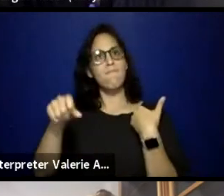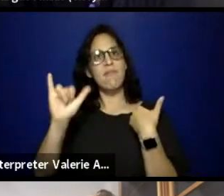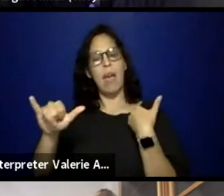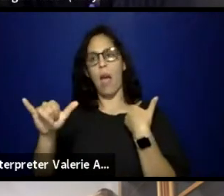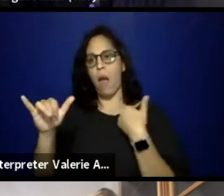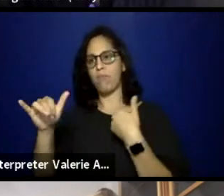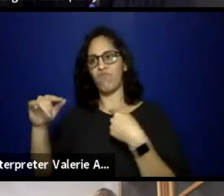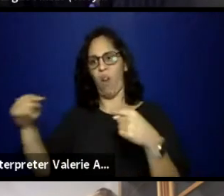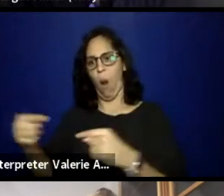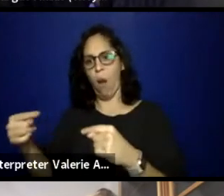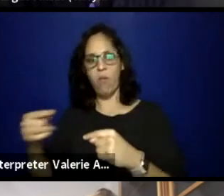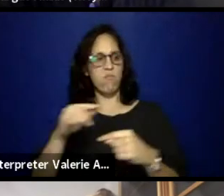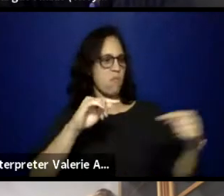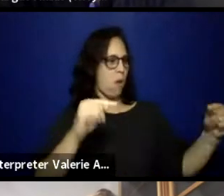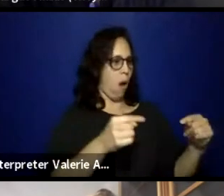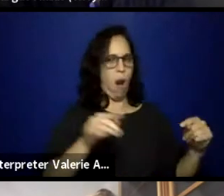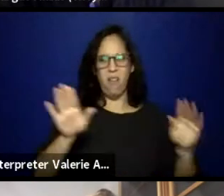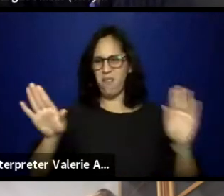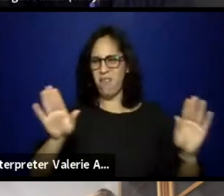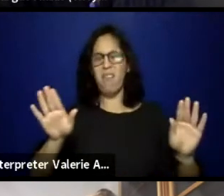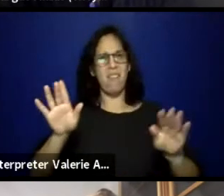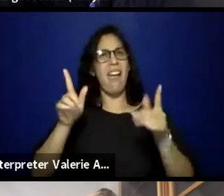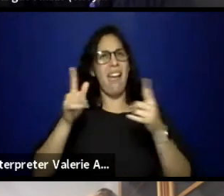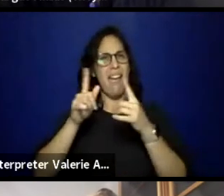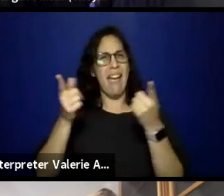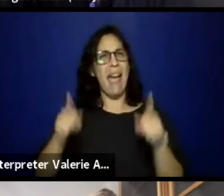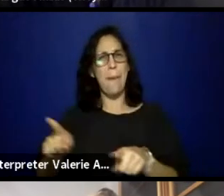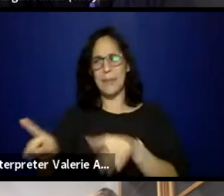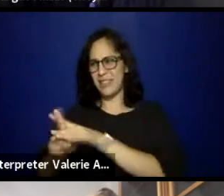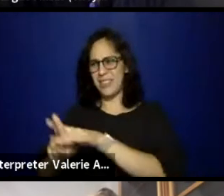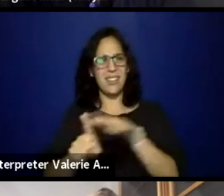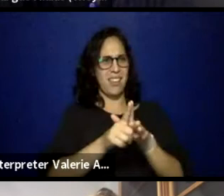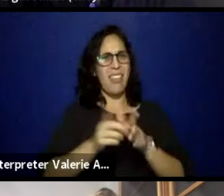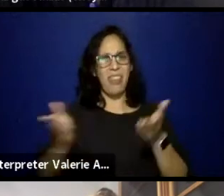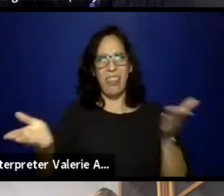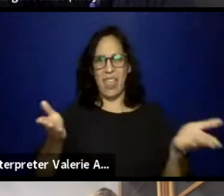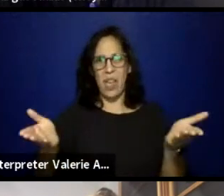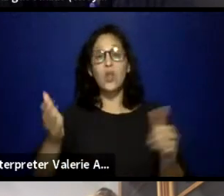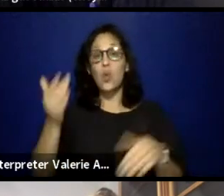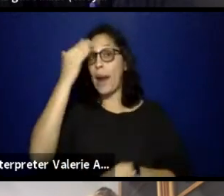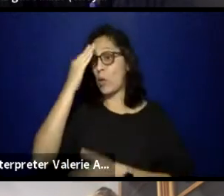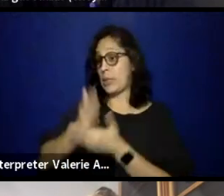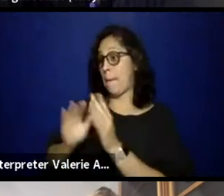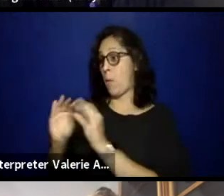is where I can see specific individuals inside of an organization taking responsibility